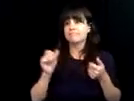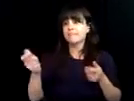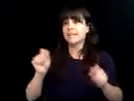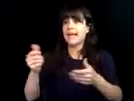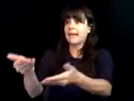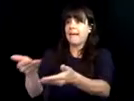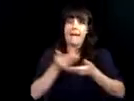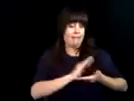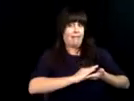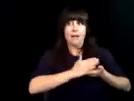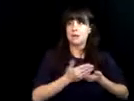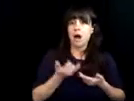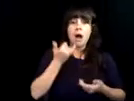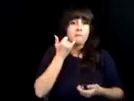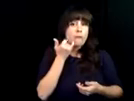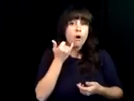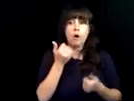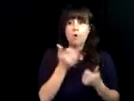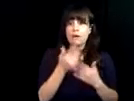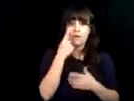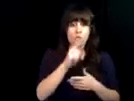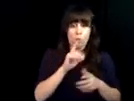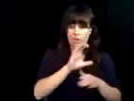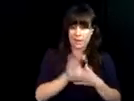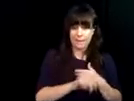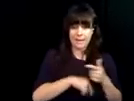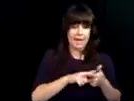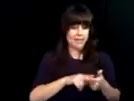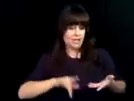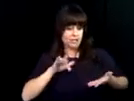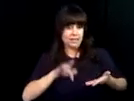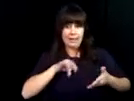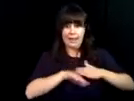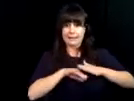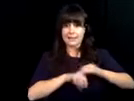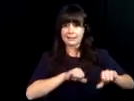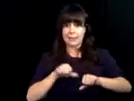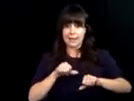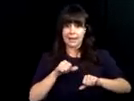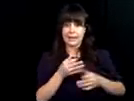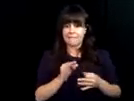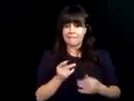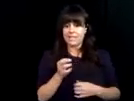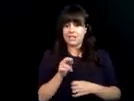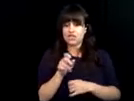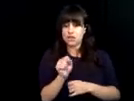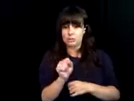their own accessibility features built in so when someone goes to a new work site they can hand them a laptop, tablet, cell phone and all they have